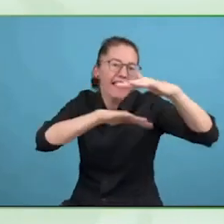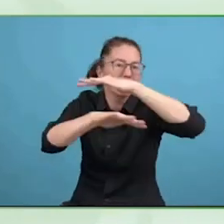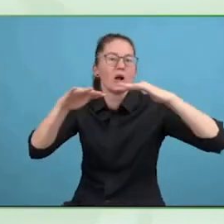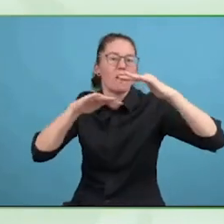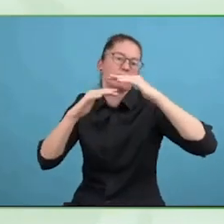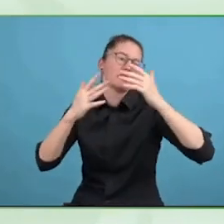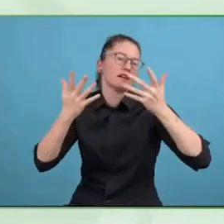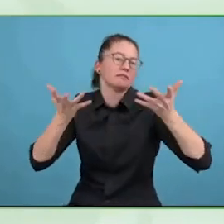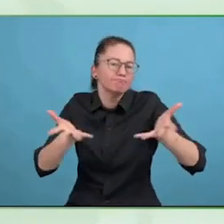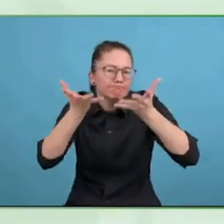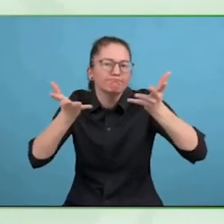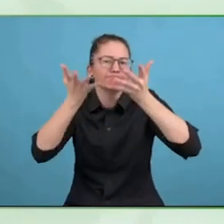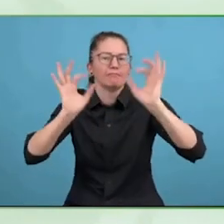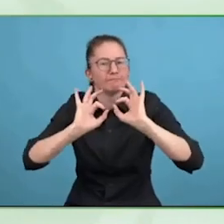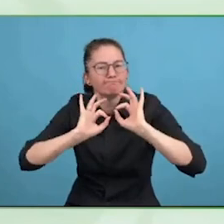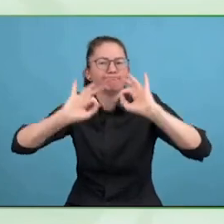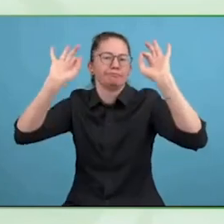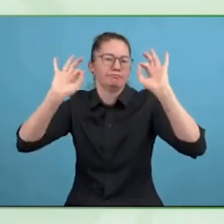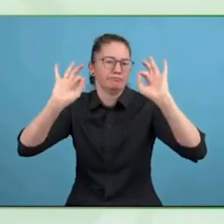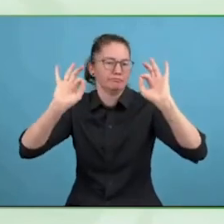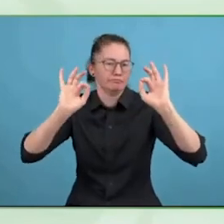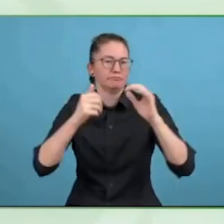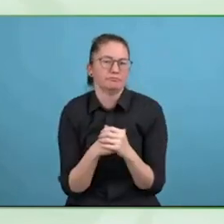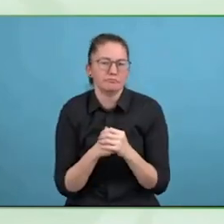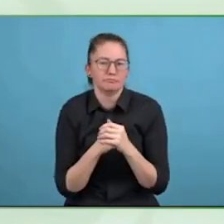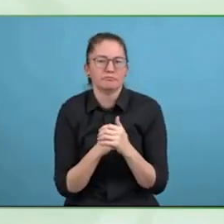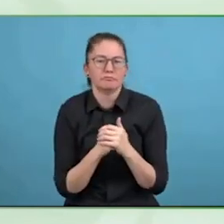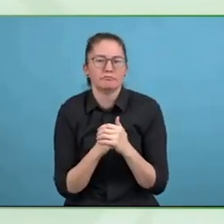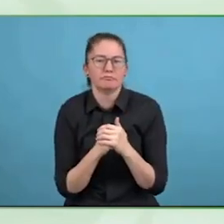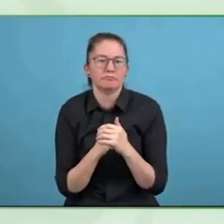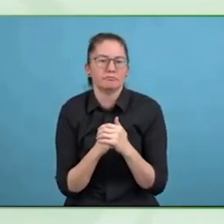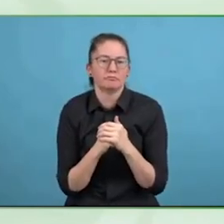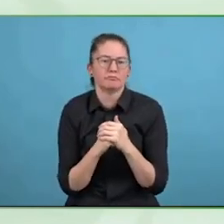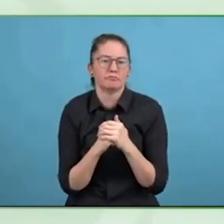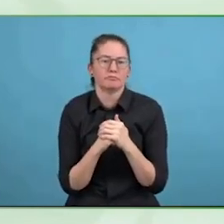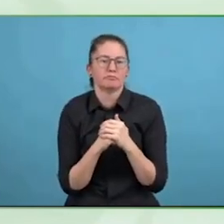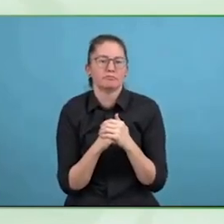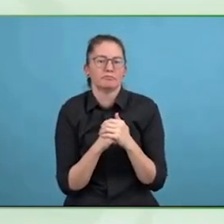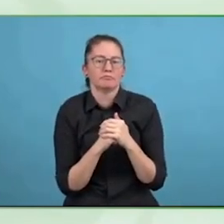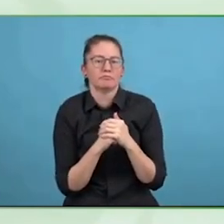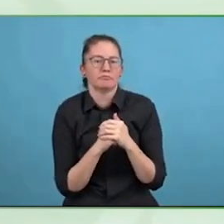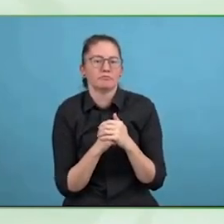And so I gather that we are seeing the interest right, you said